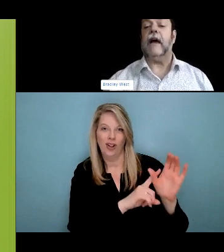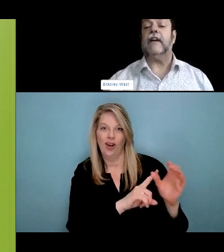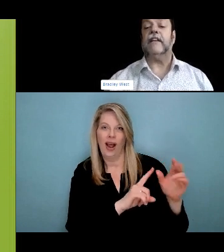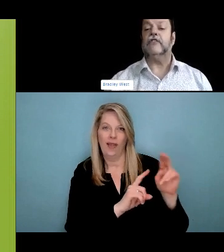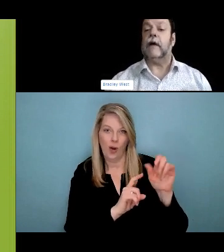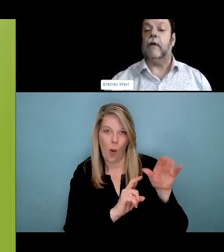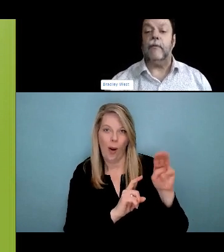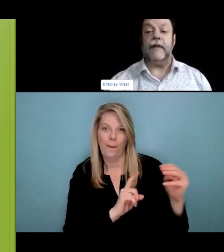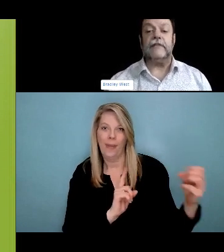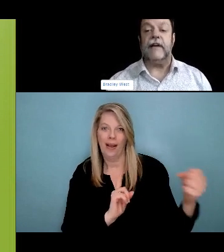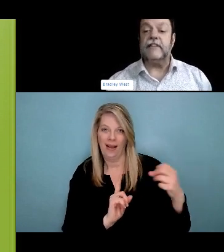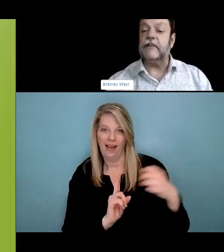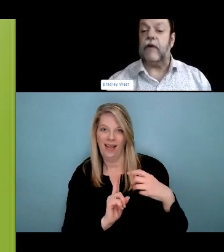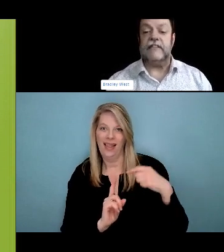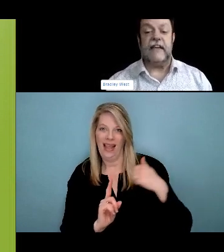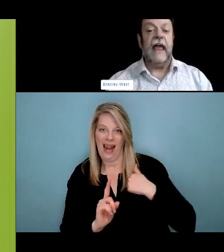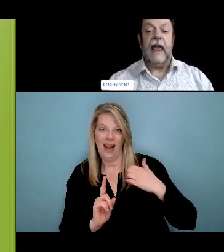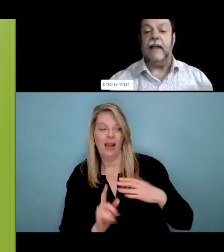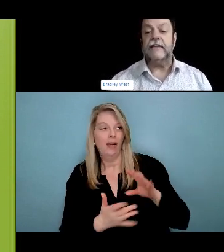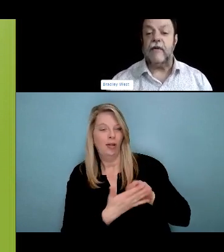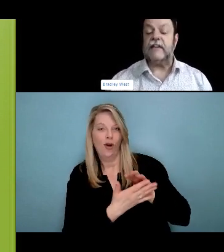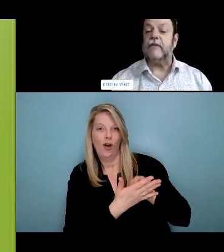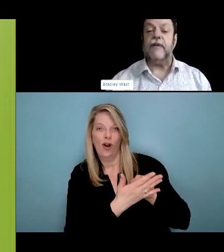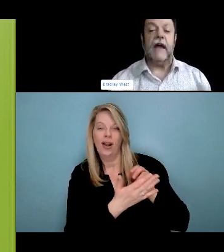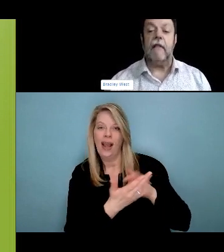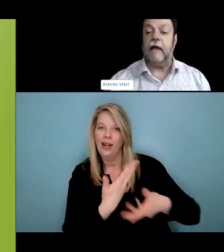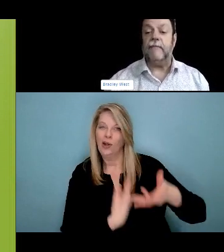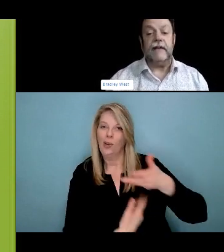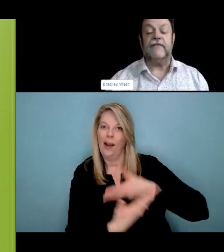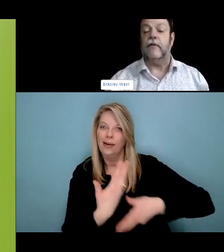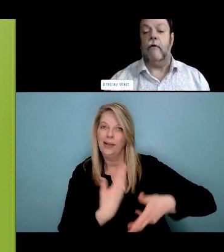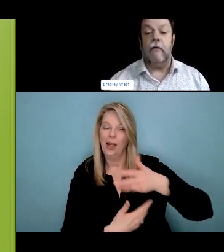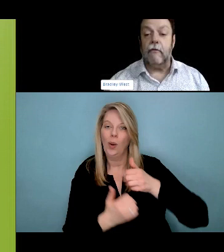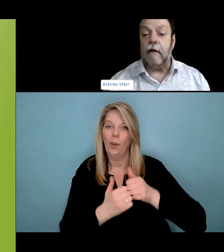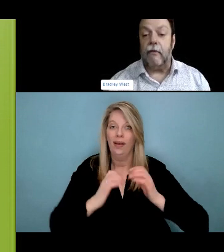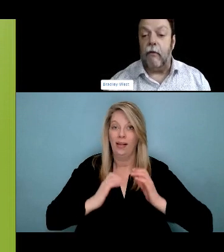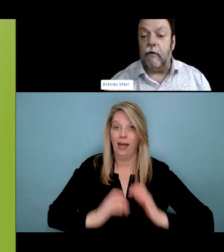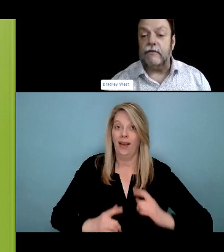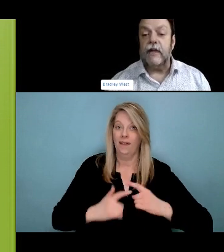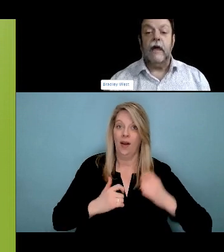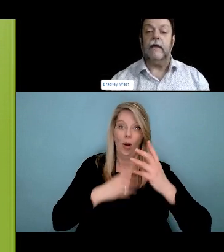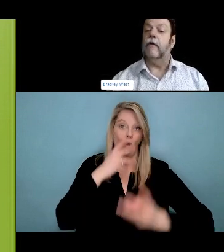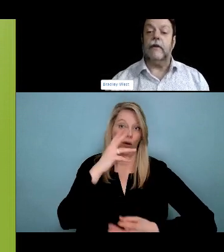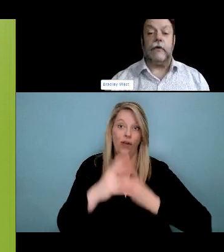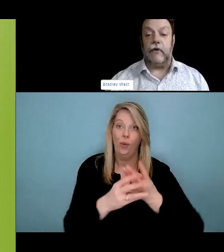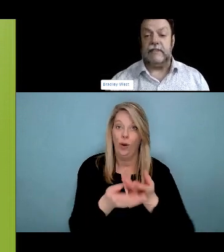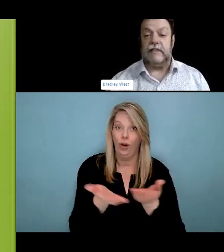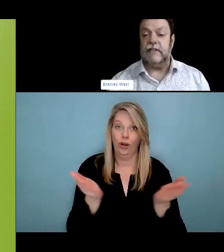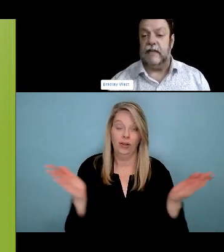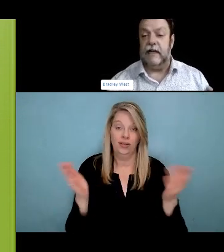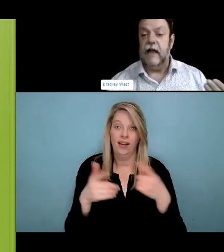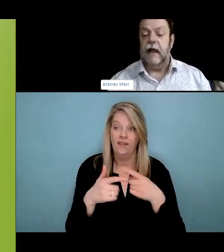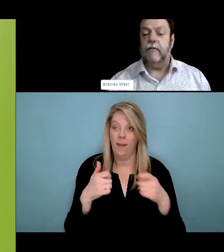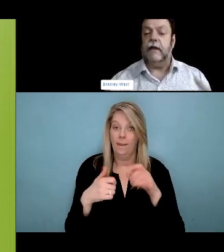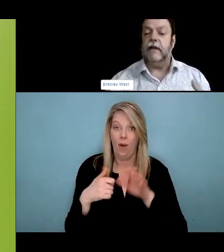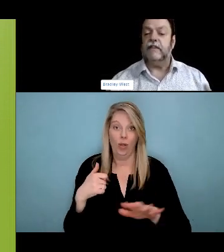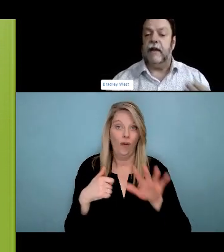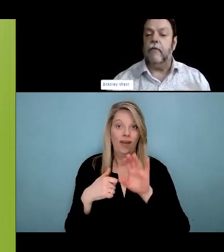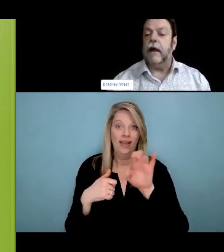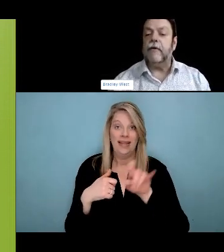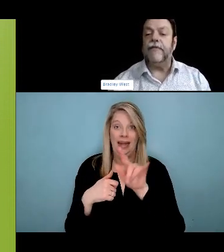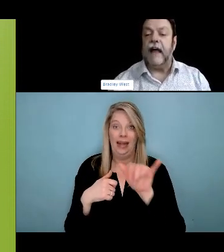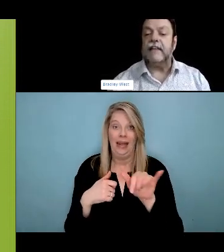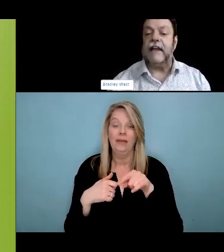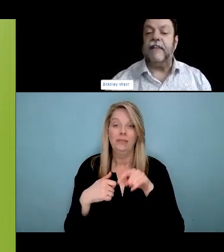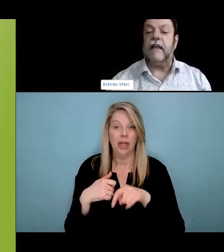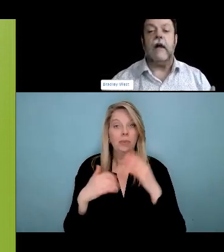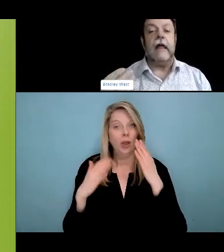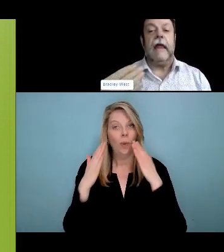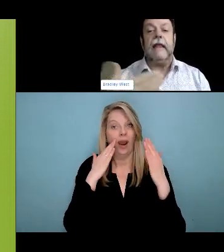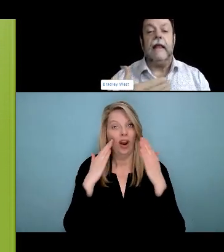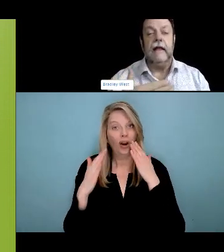of different angles that actually folks have to take on to tackle this.